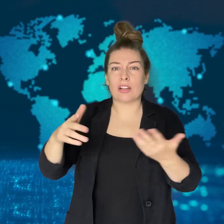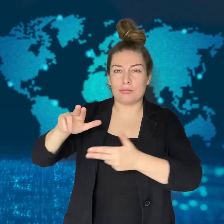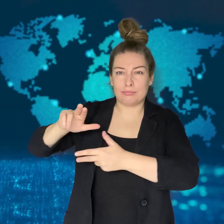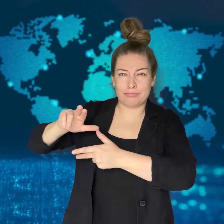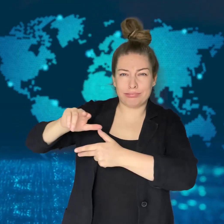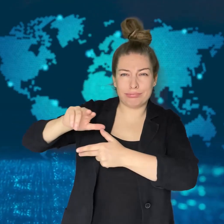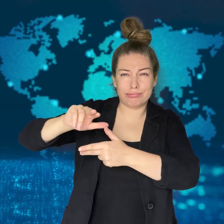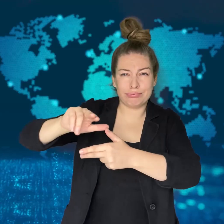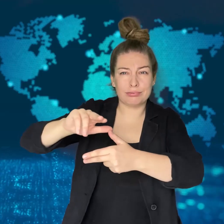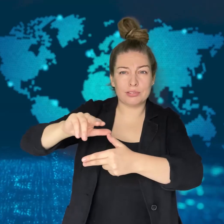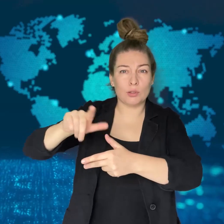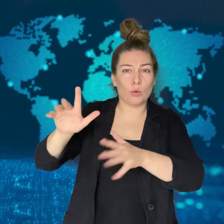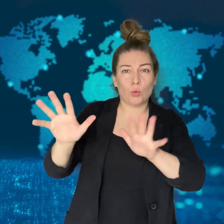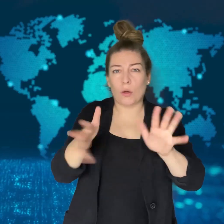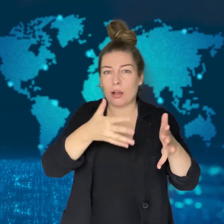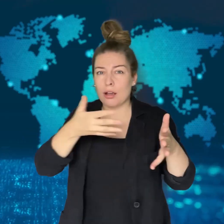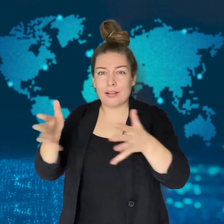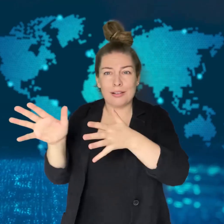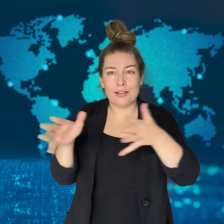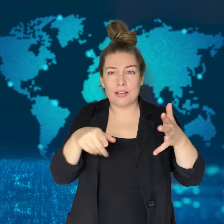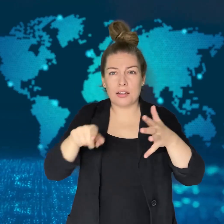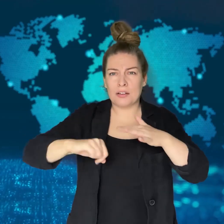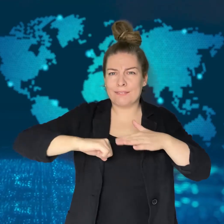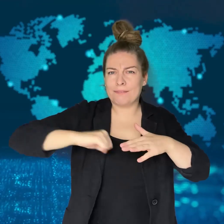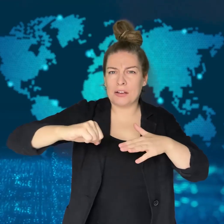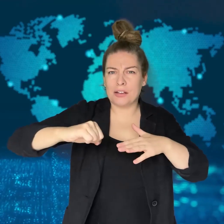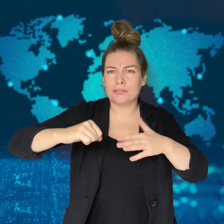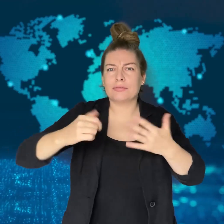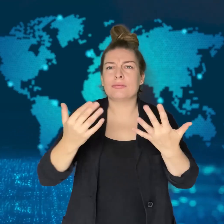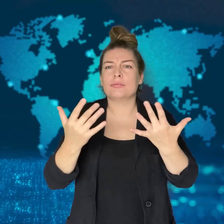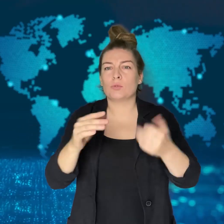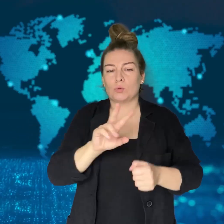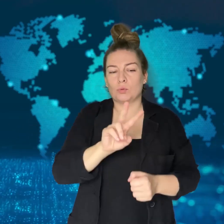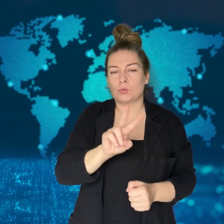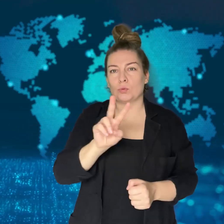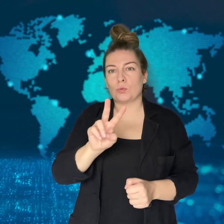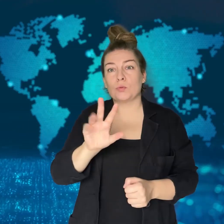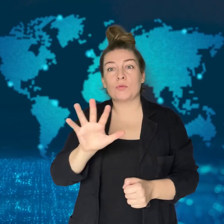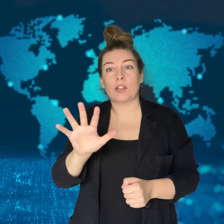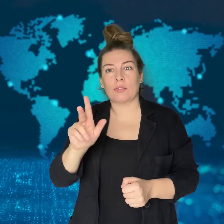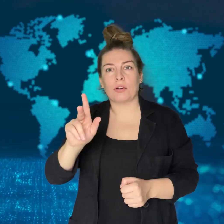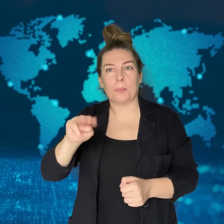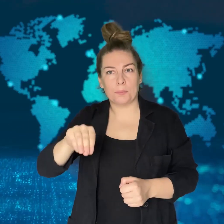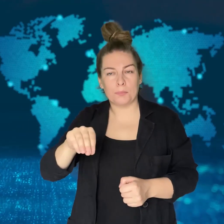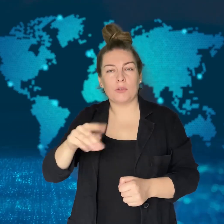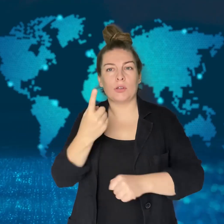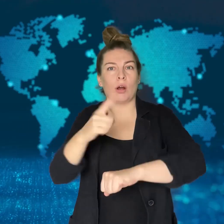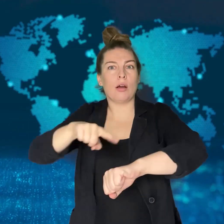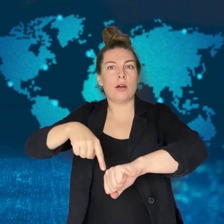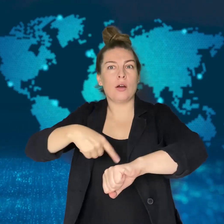The powerful hurricane - named Hurricane Helene - hit ashore in Florida.